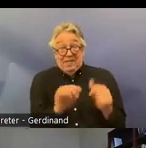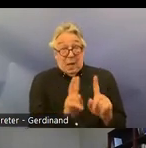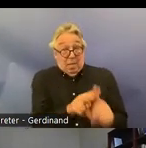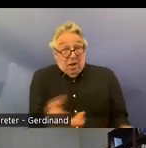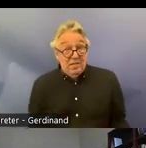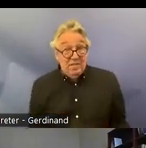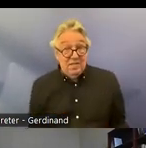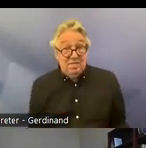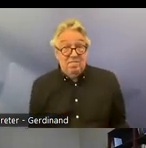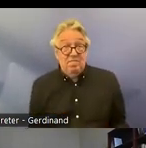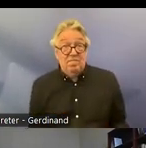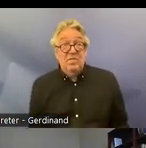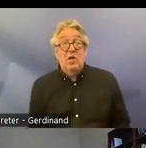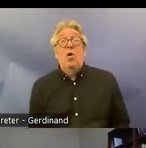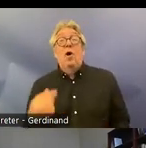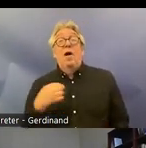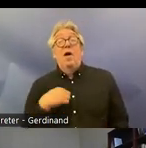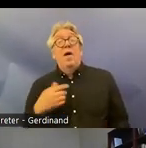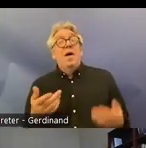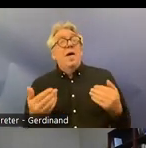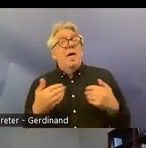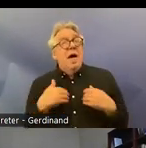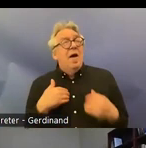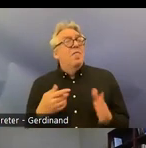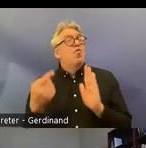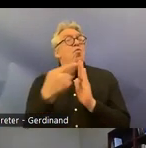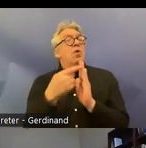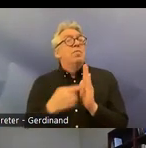principle of presumption as have been discussed suggesting that Norwegian law